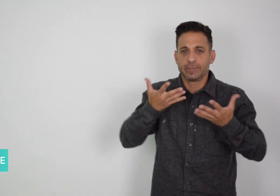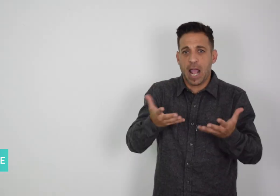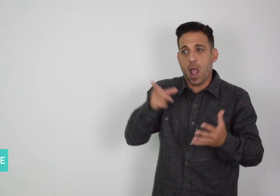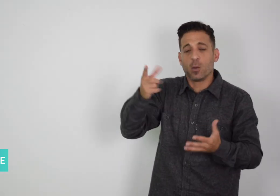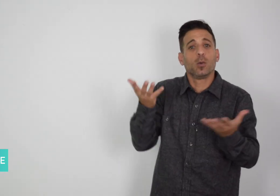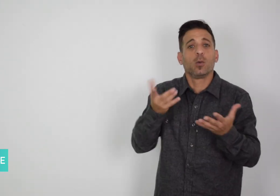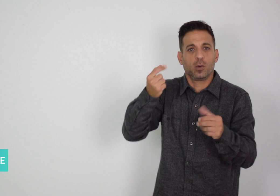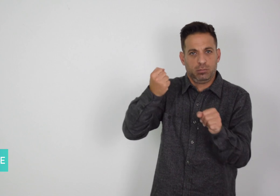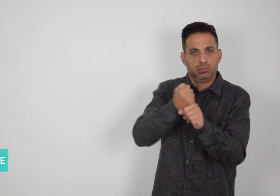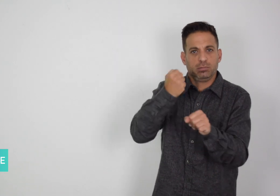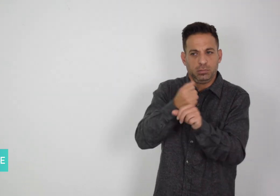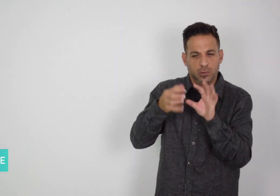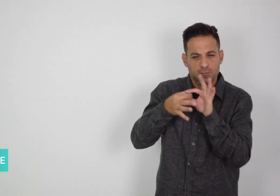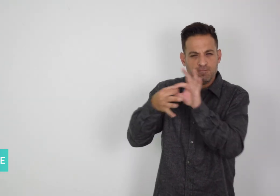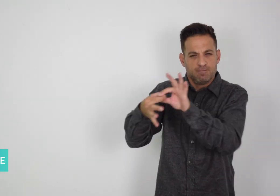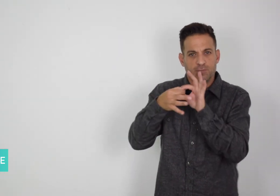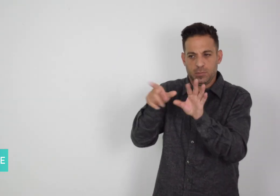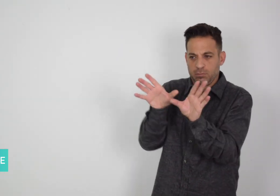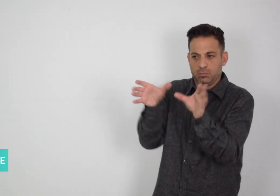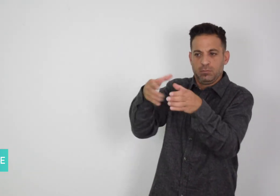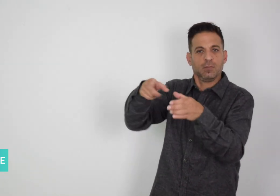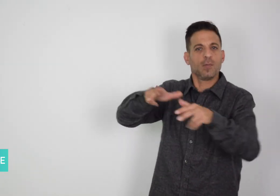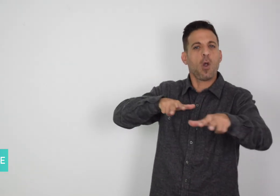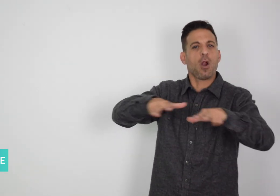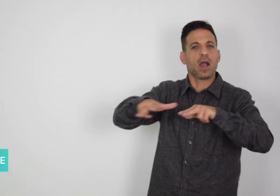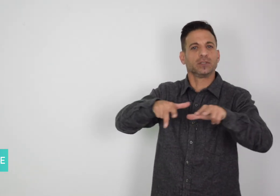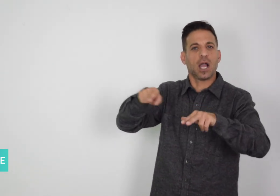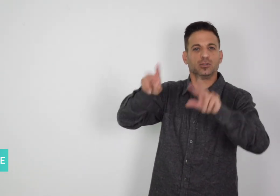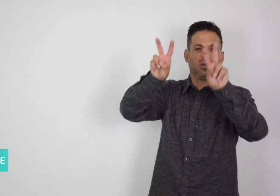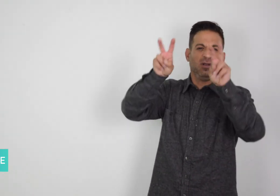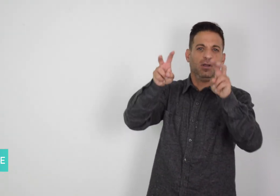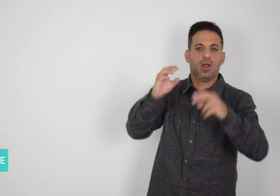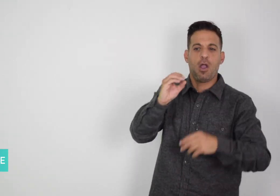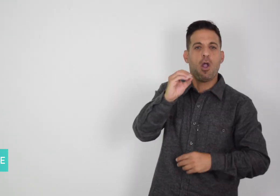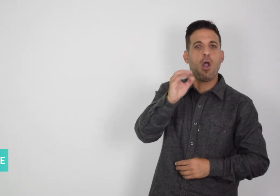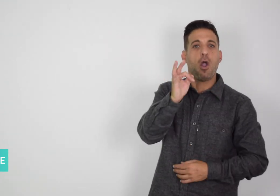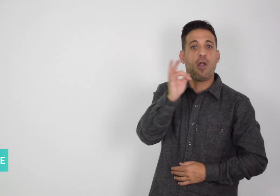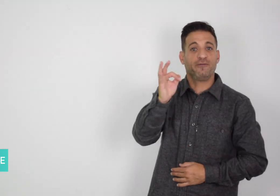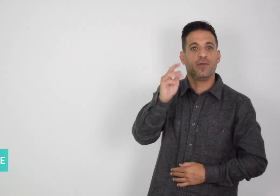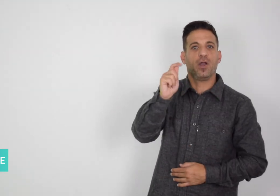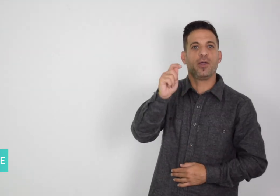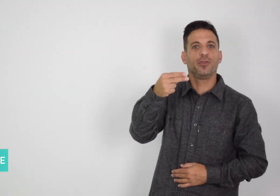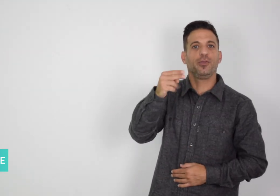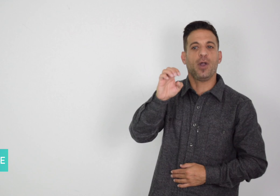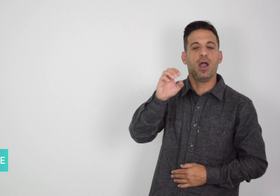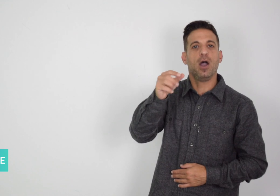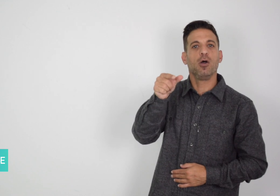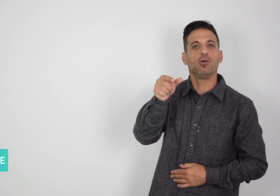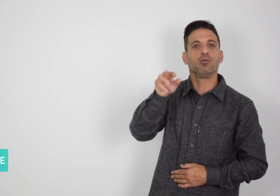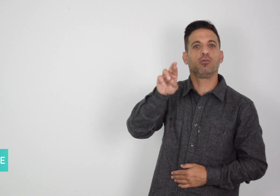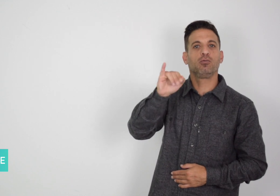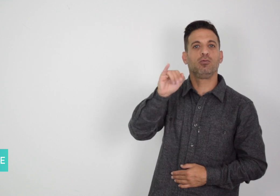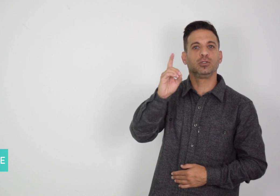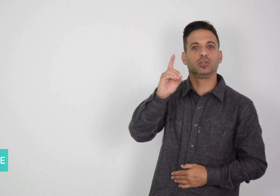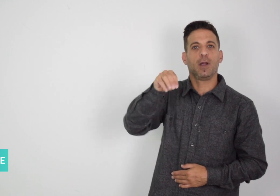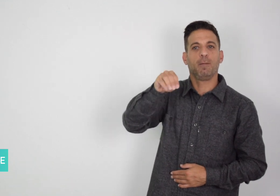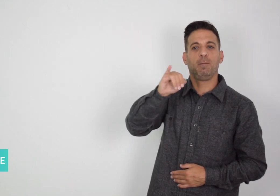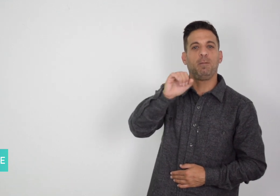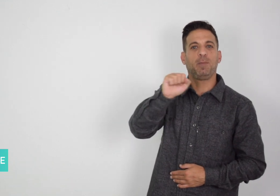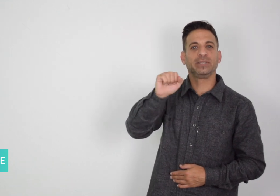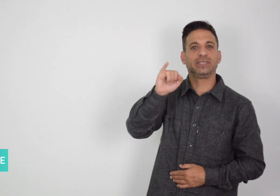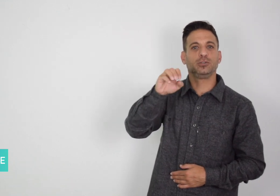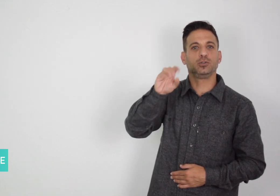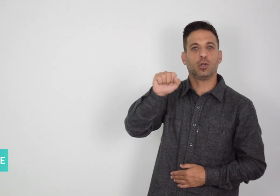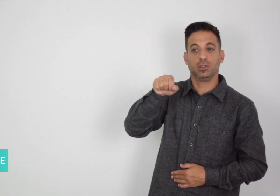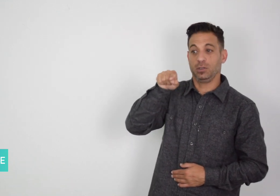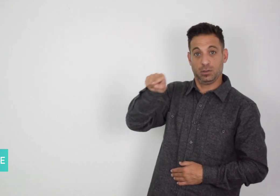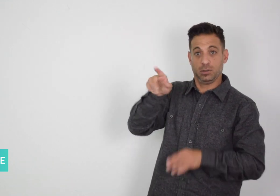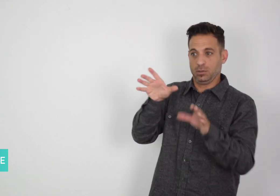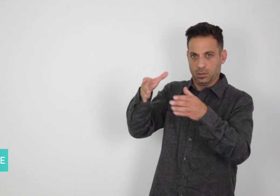saying they are collaborating with Off The Grid Missions